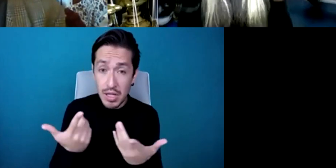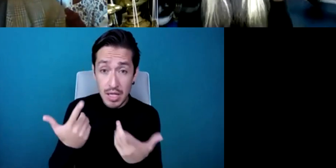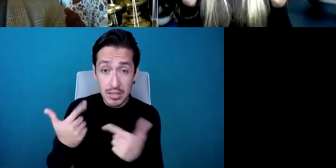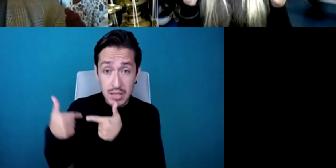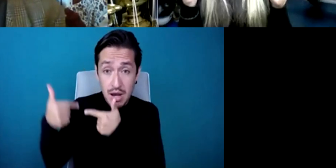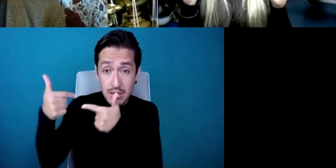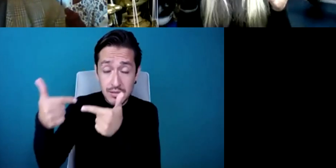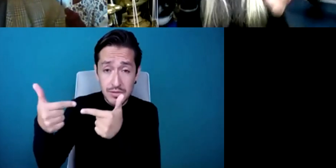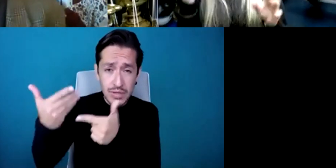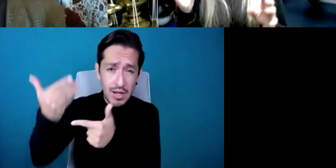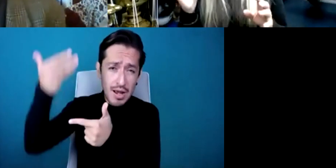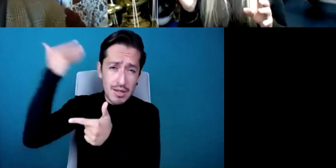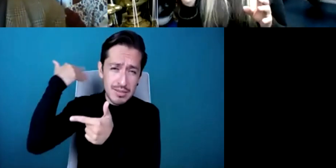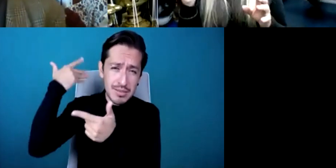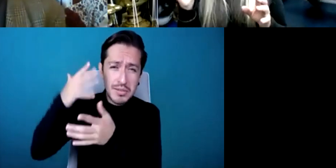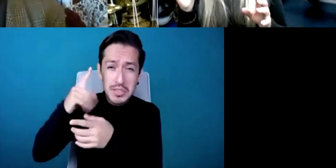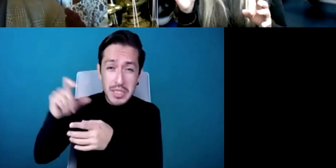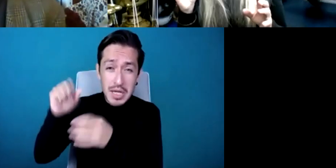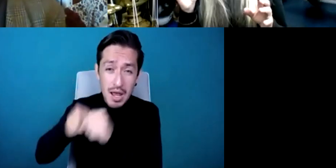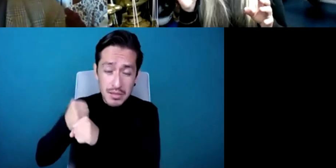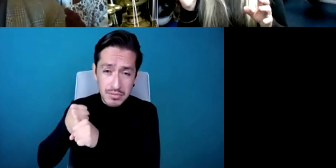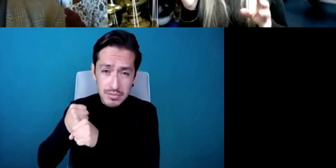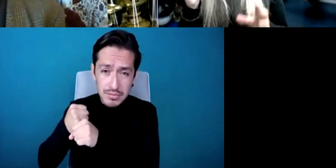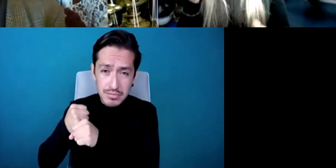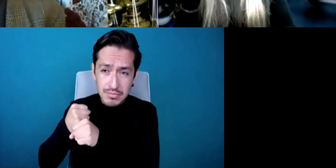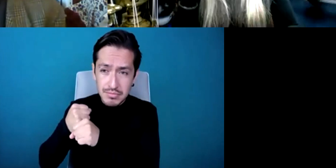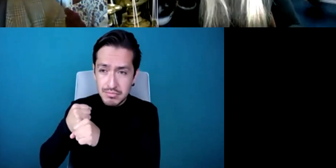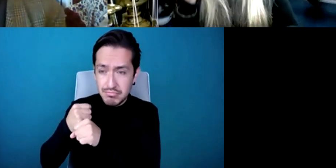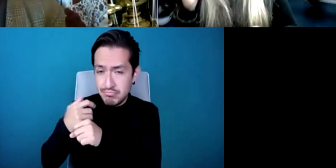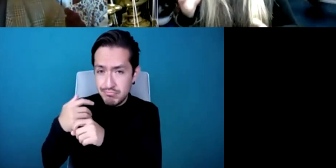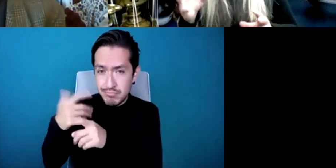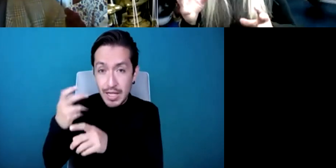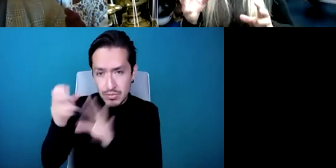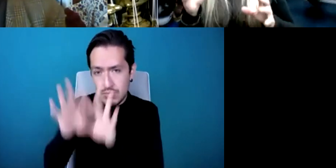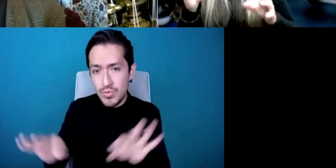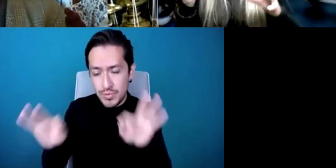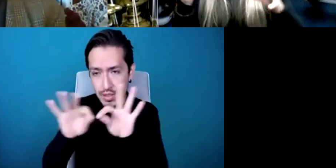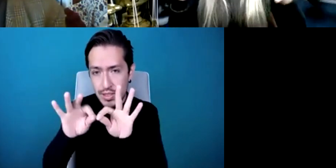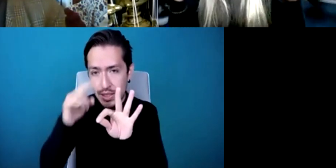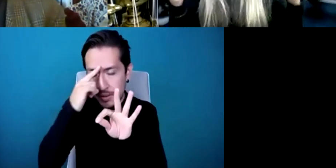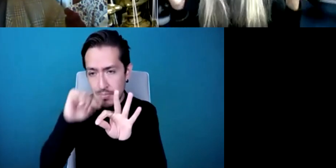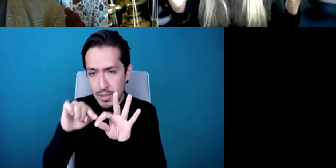absolutely key in our motivation because we've been listening to their stories listening to